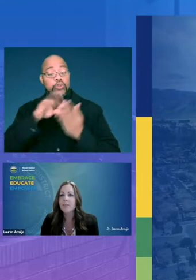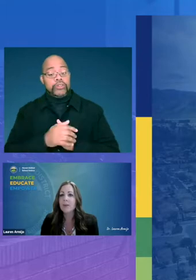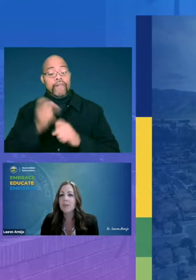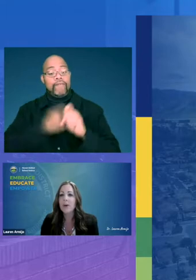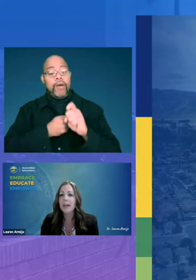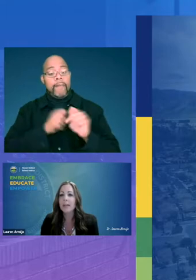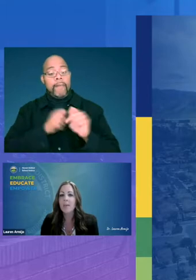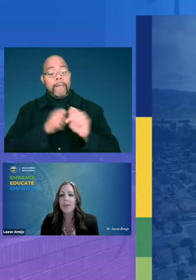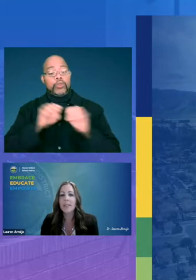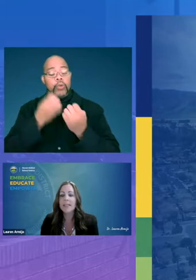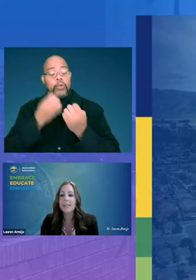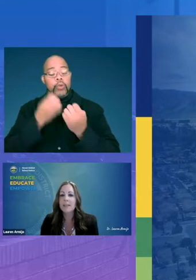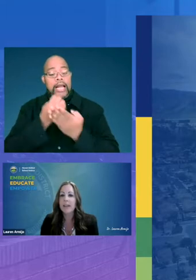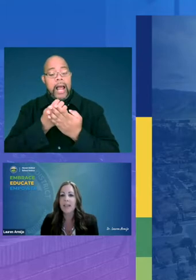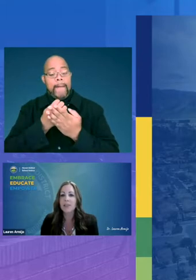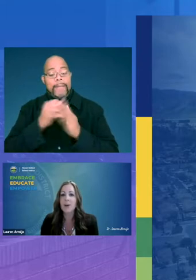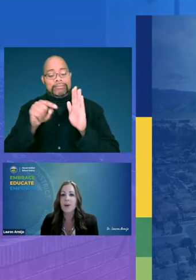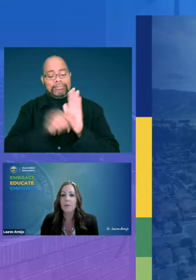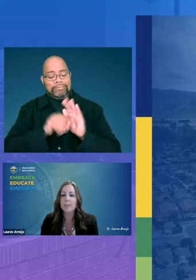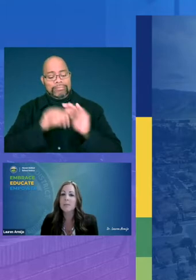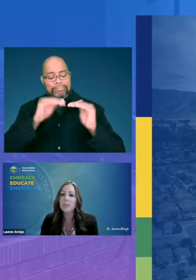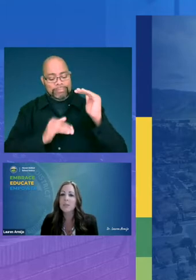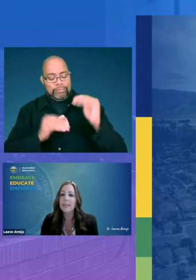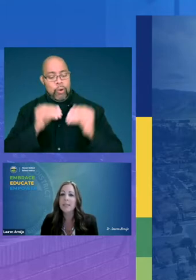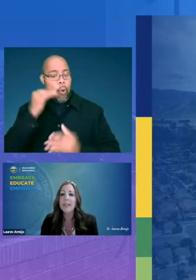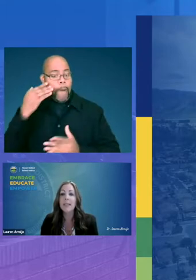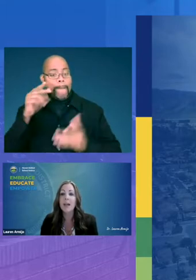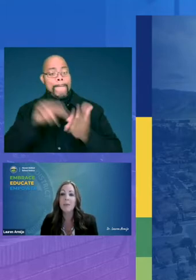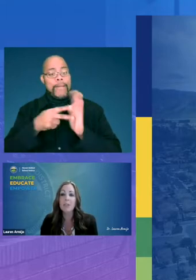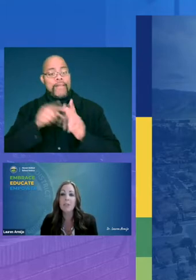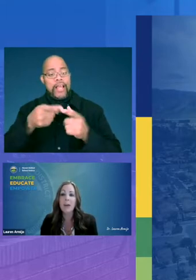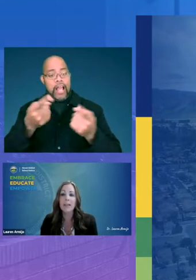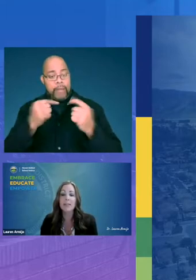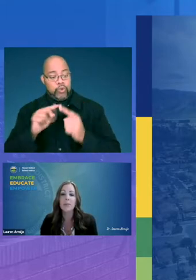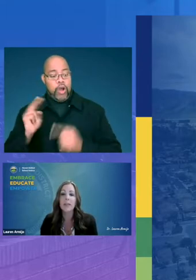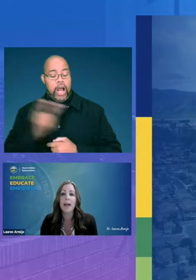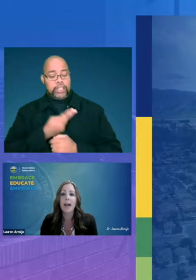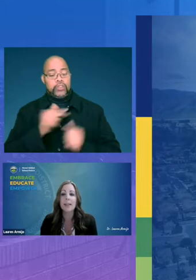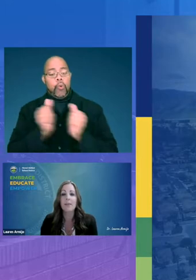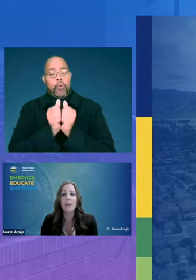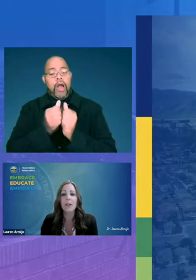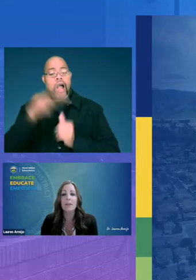socioeconomically disadvantaged homes which means they come to us with a high level of